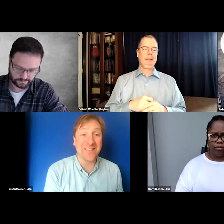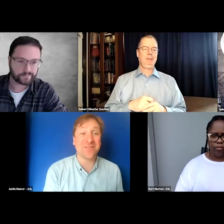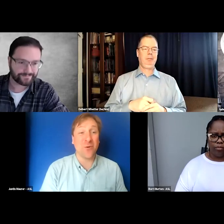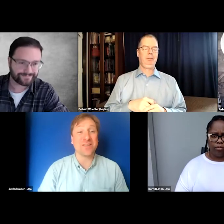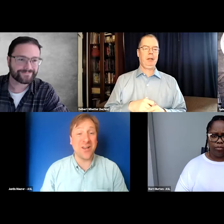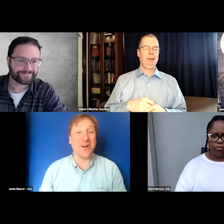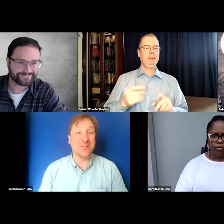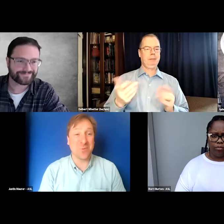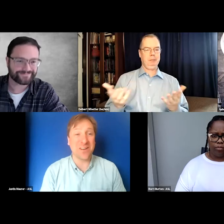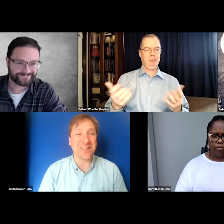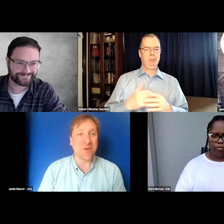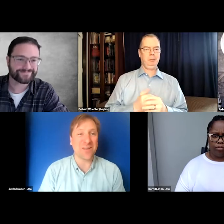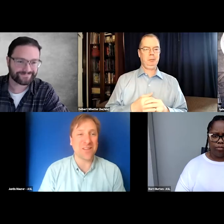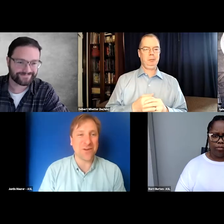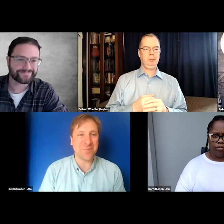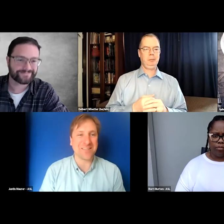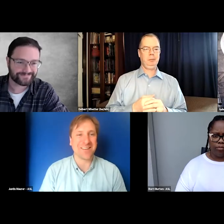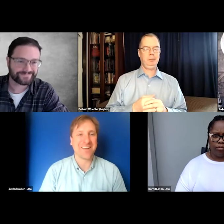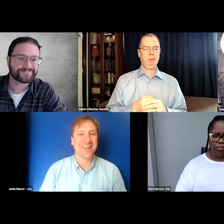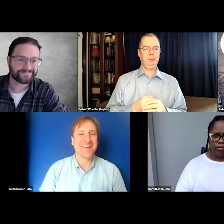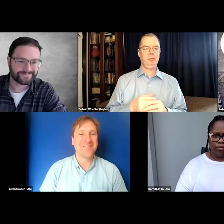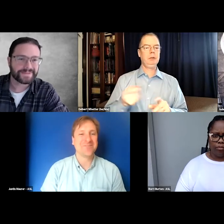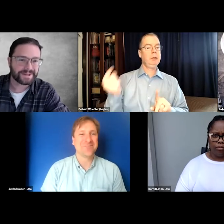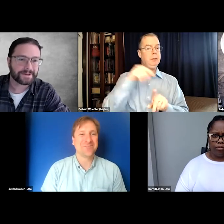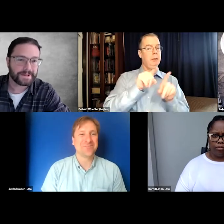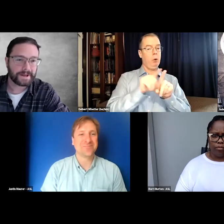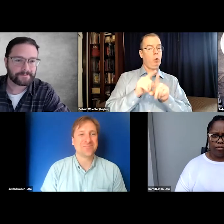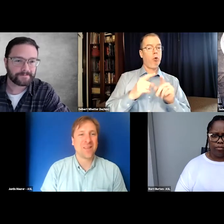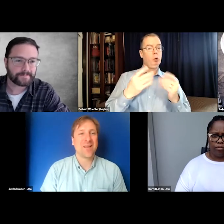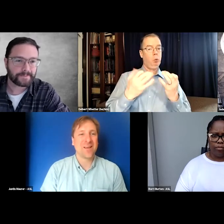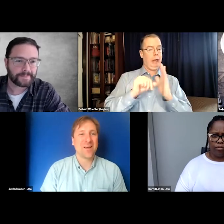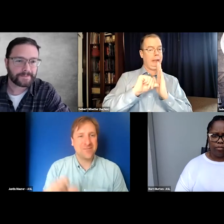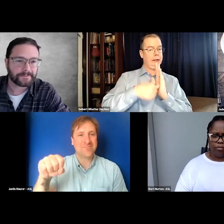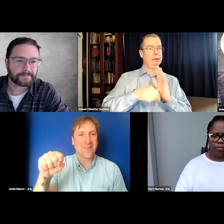for the rights for the song to put it in the movie in the first place. Yeah.